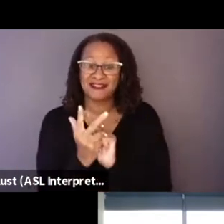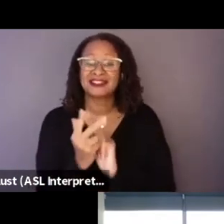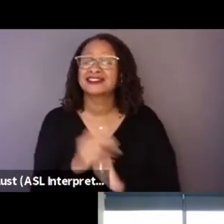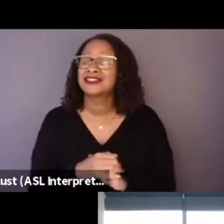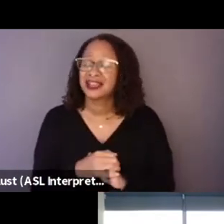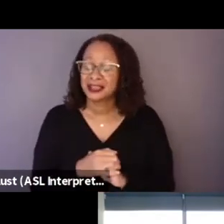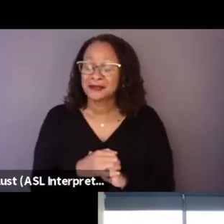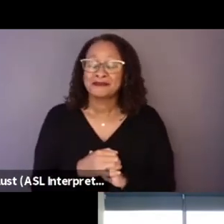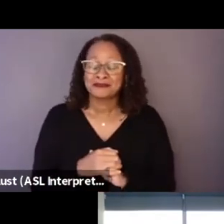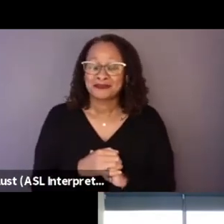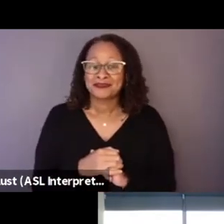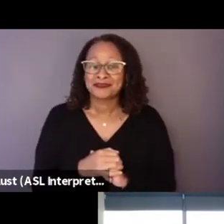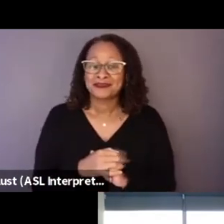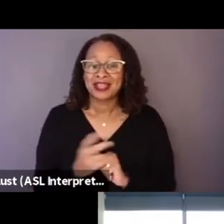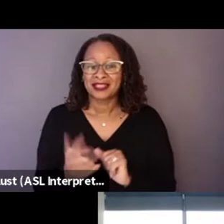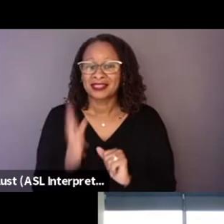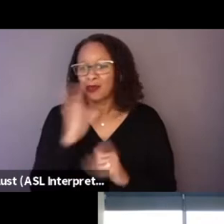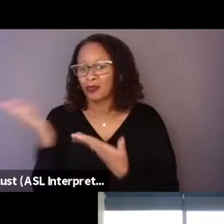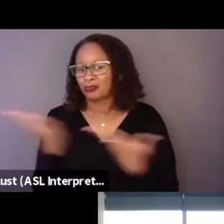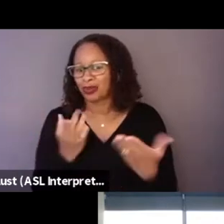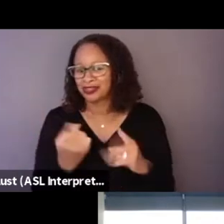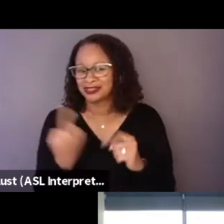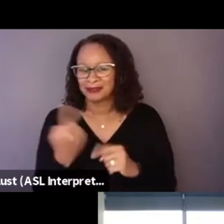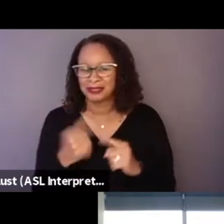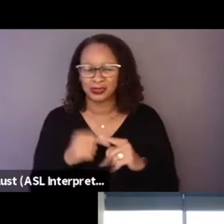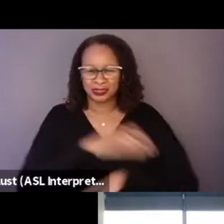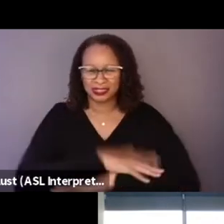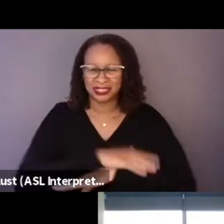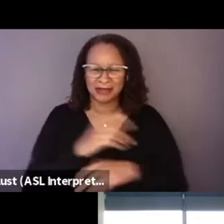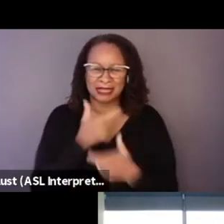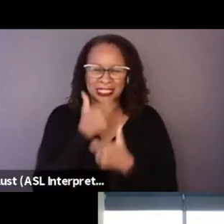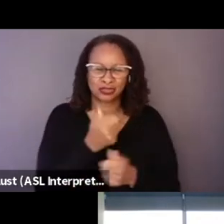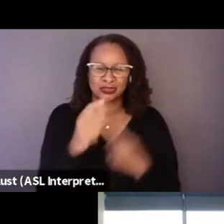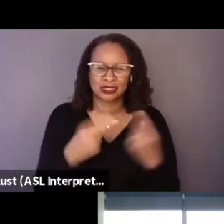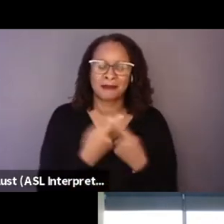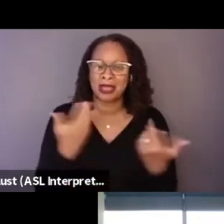going to bring something interesting about, some sort of research.